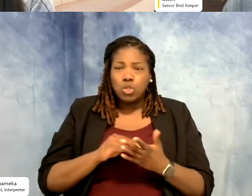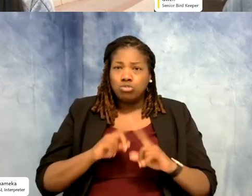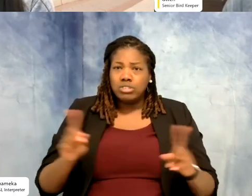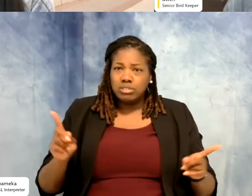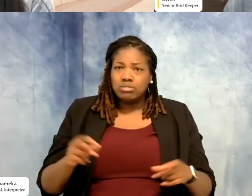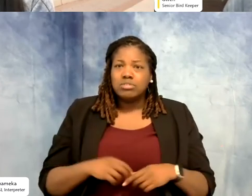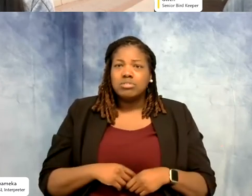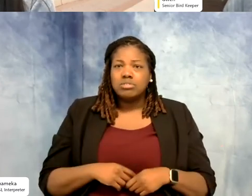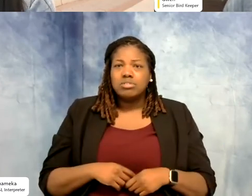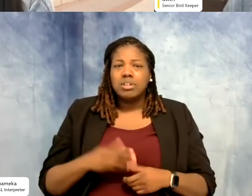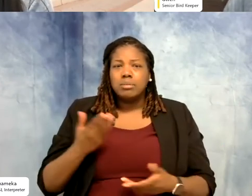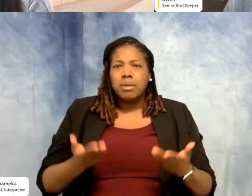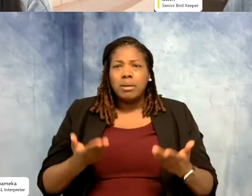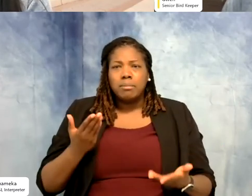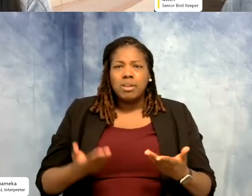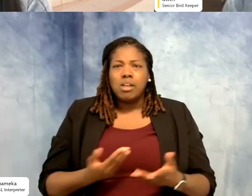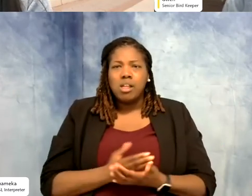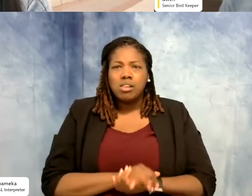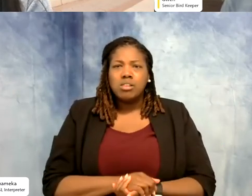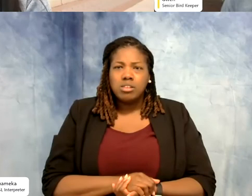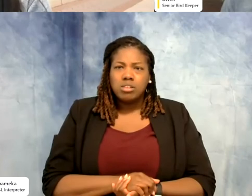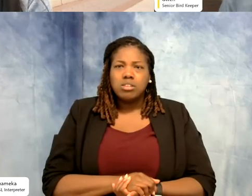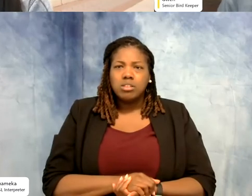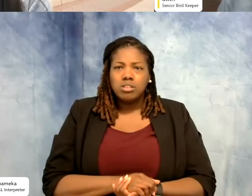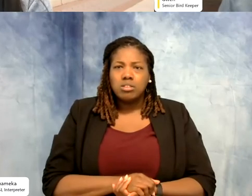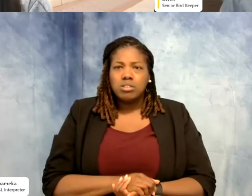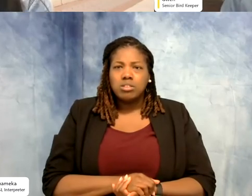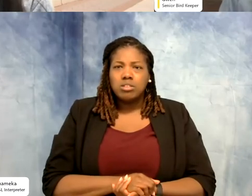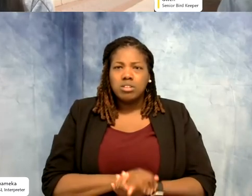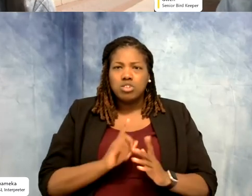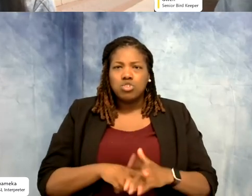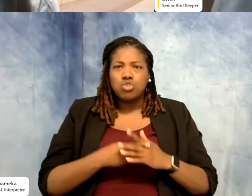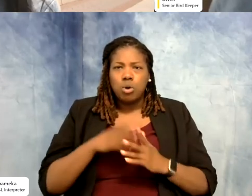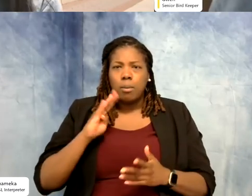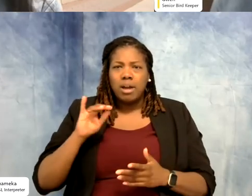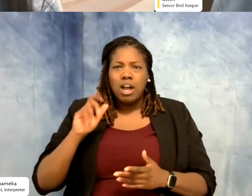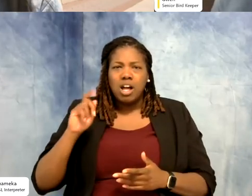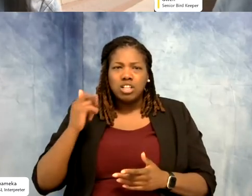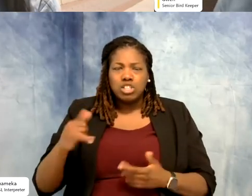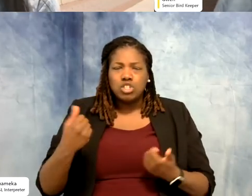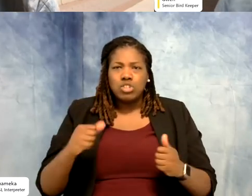Probably. I probably would have just went right into biology, trying to be the best zookeeper I could be